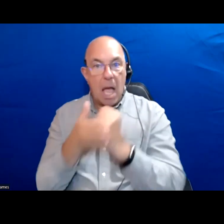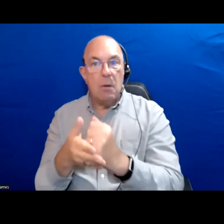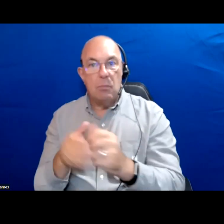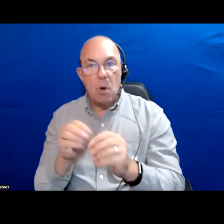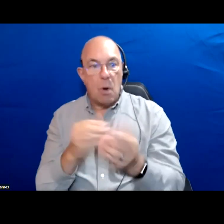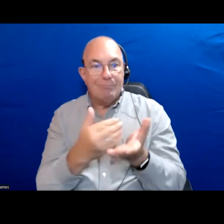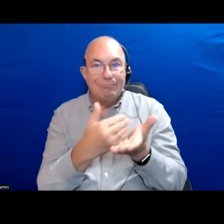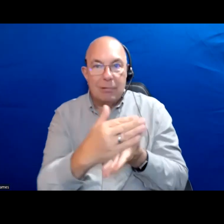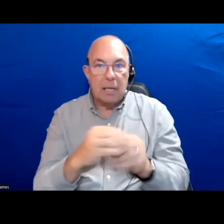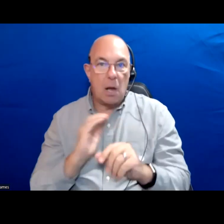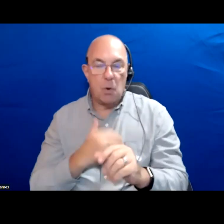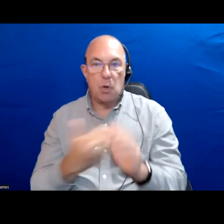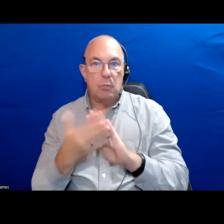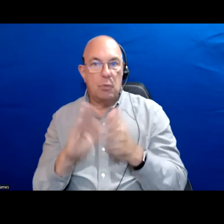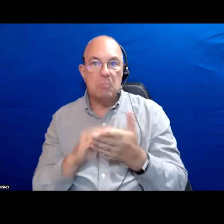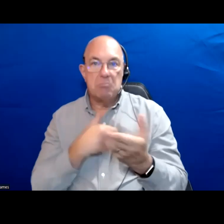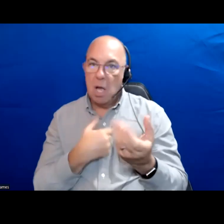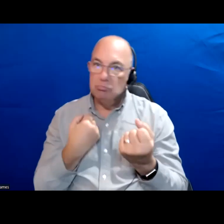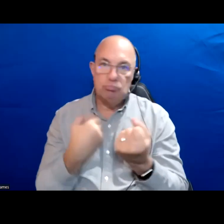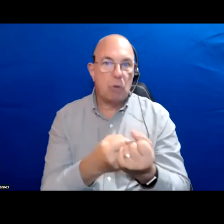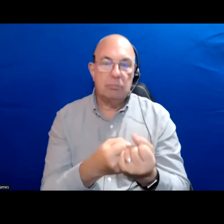in our communities I would be all for strong mayor powers.